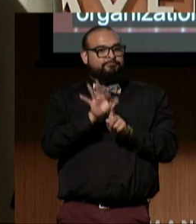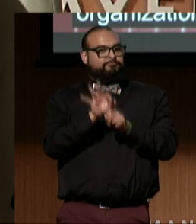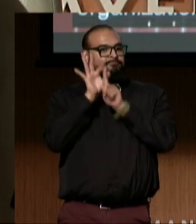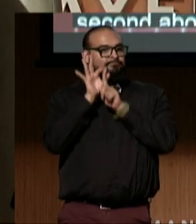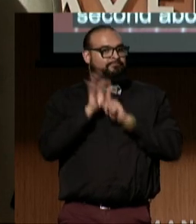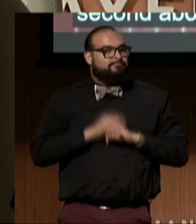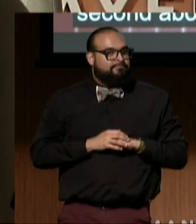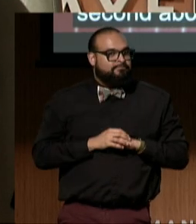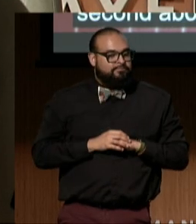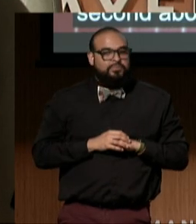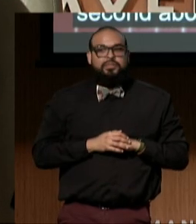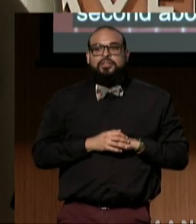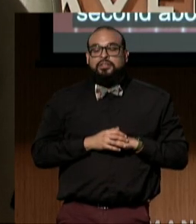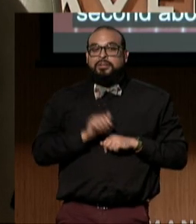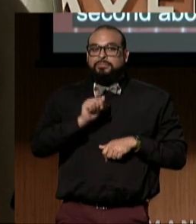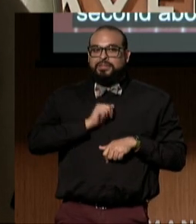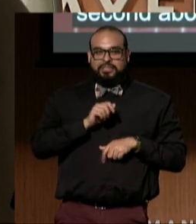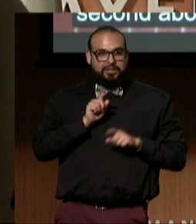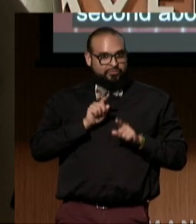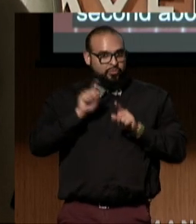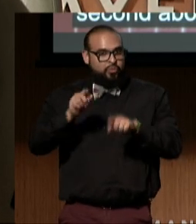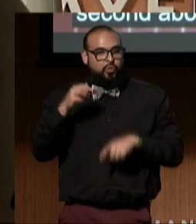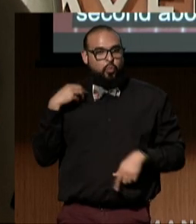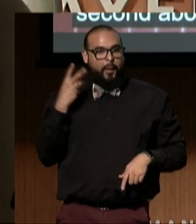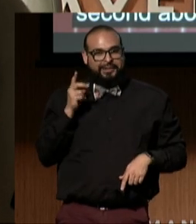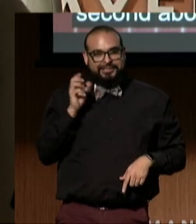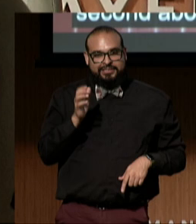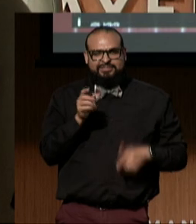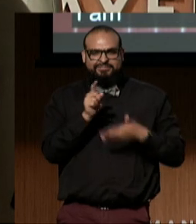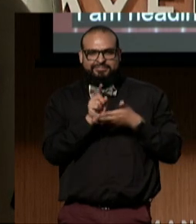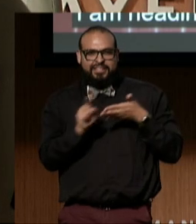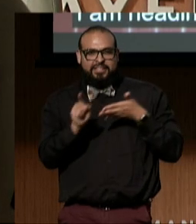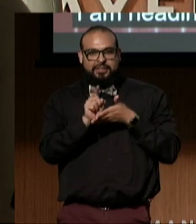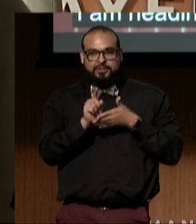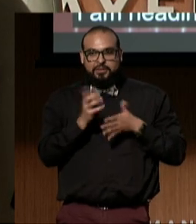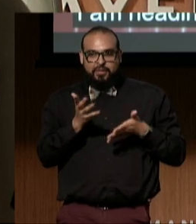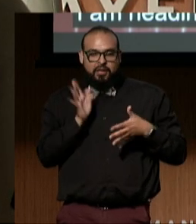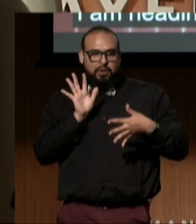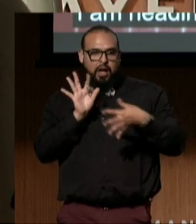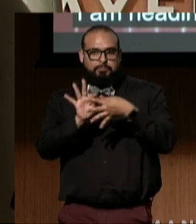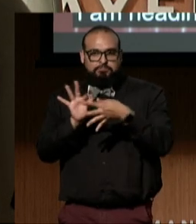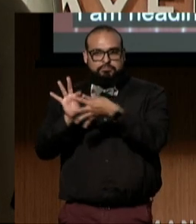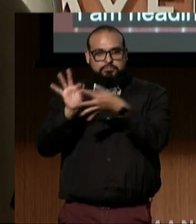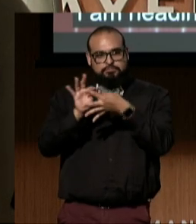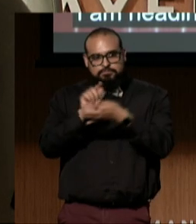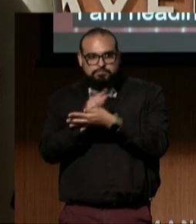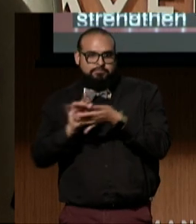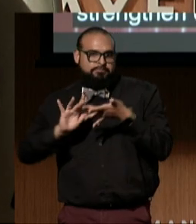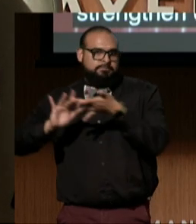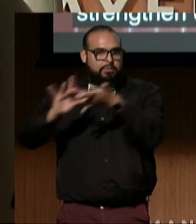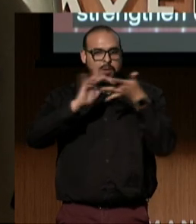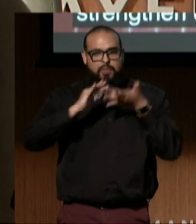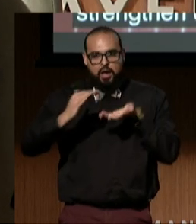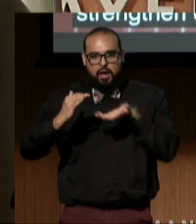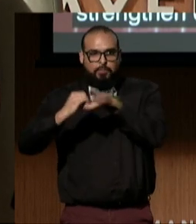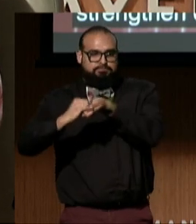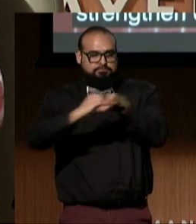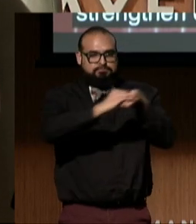I'm heading to Washington, D.C. next week to strengthen connections and to continue to build relationships that promote the best